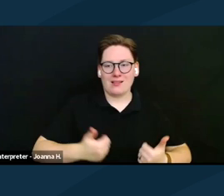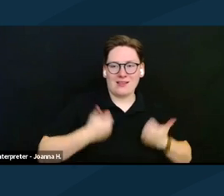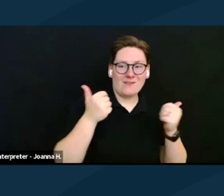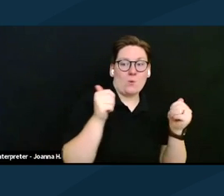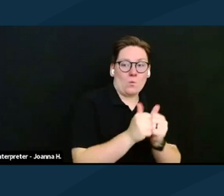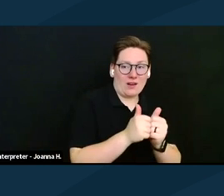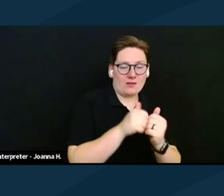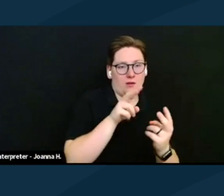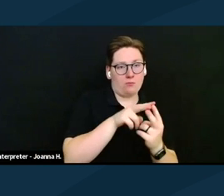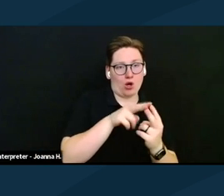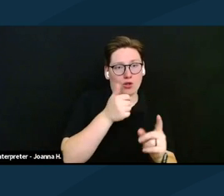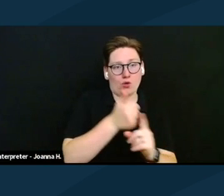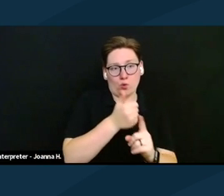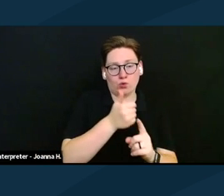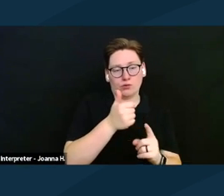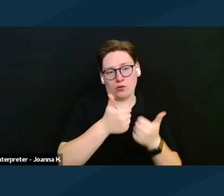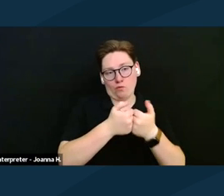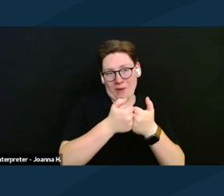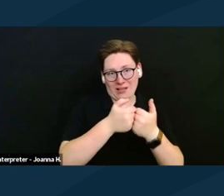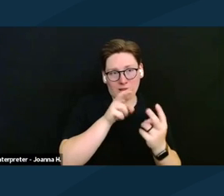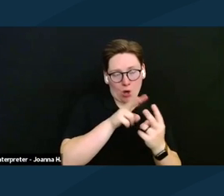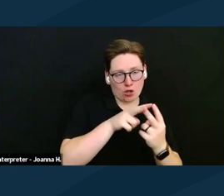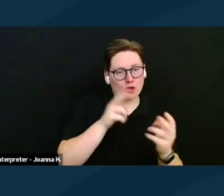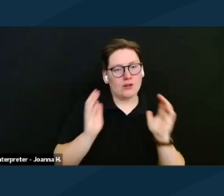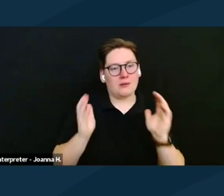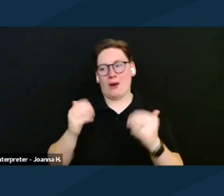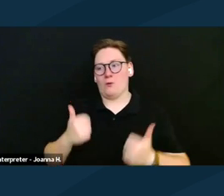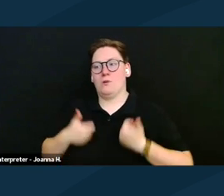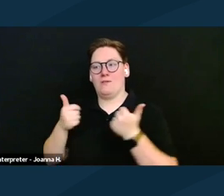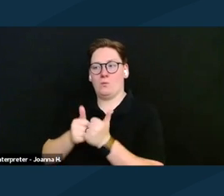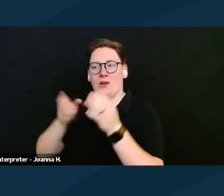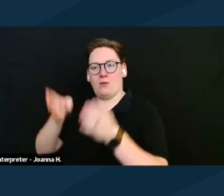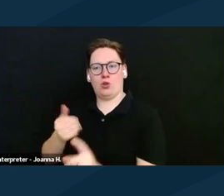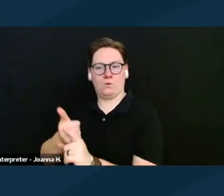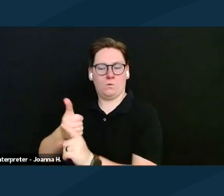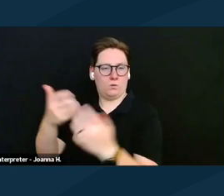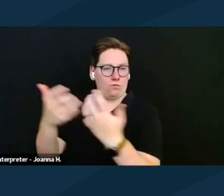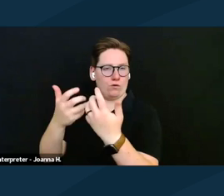who's a romantic partner versus living with someone who is a roommate, and how that affects benefits?